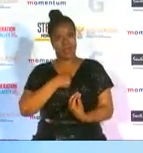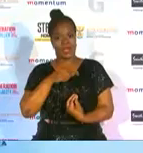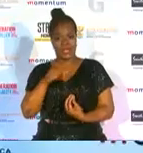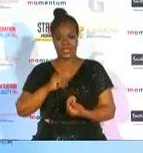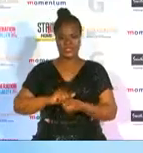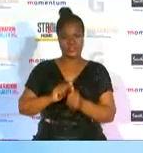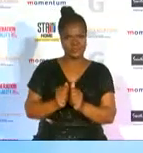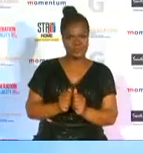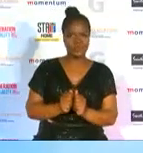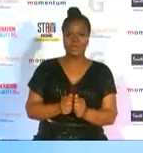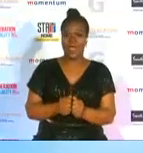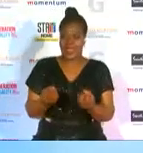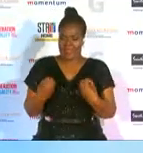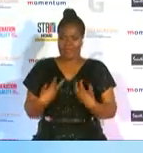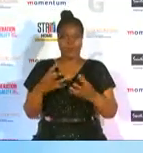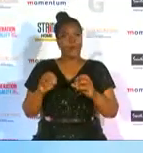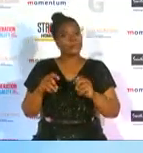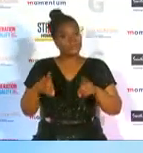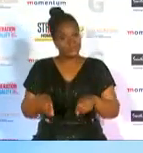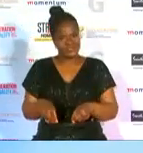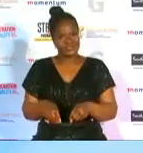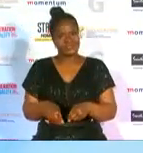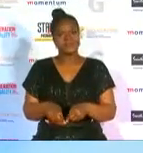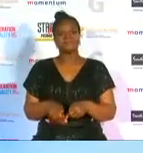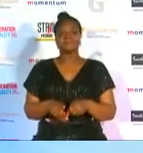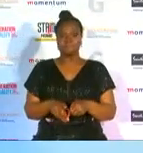opportunity but you also are honored and you also